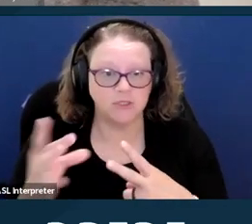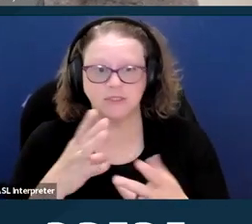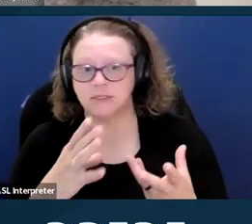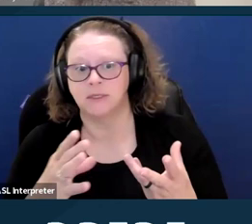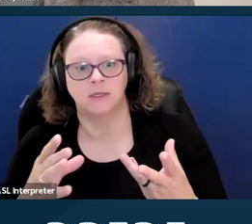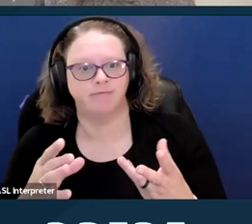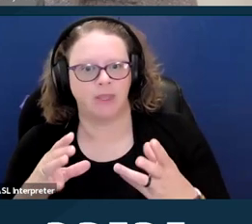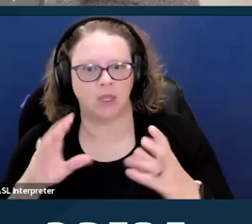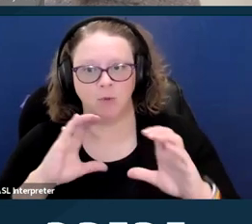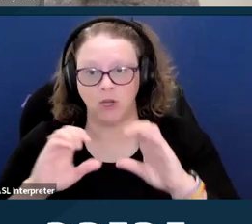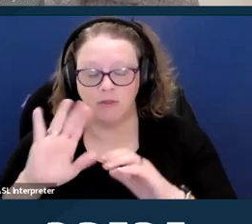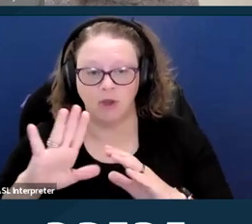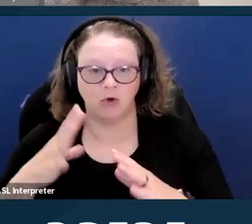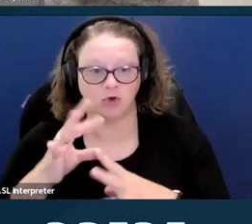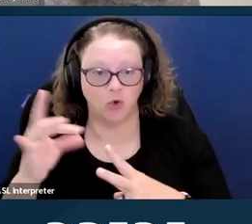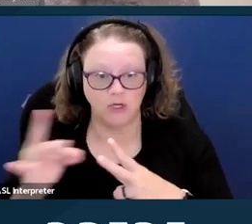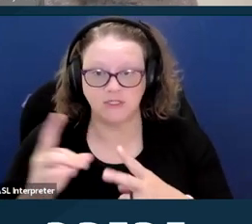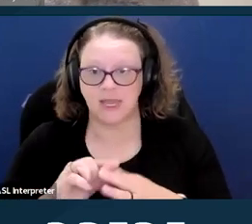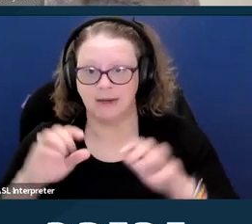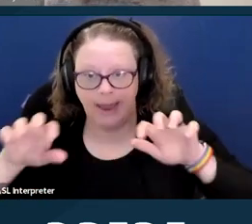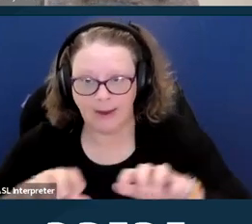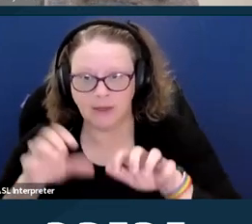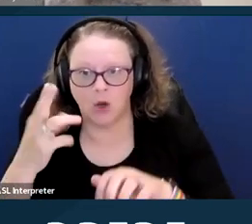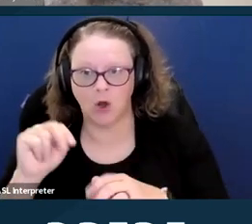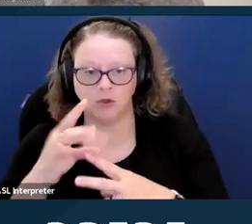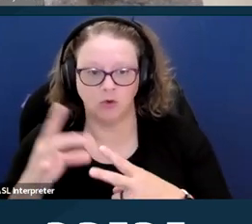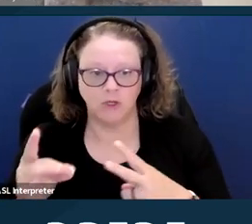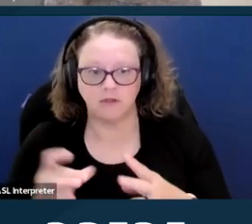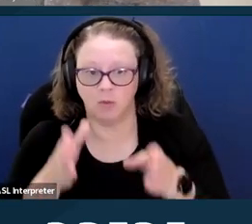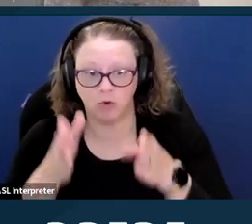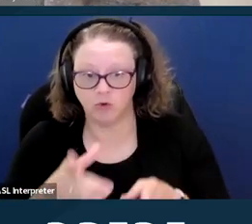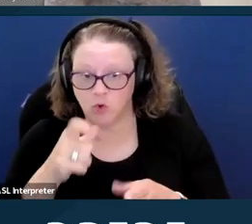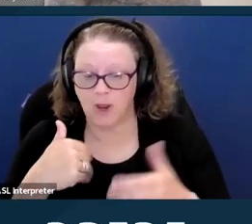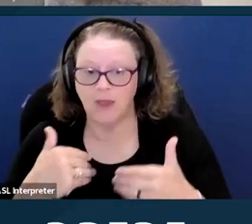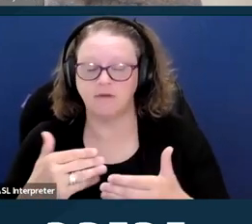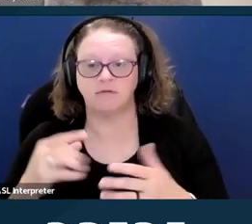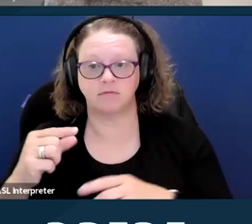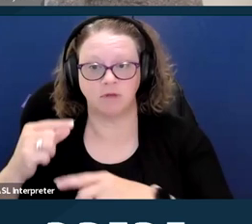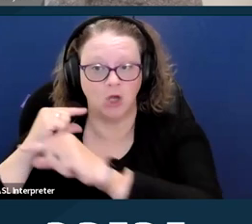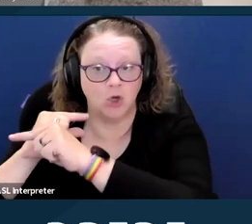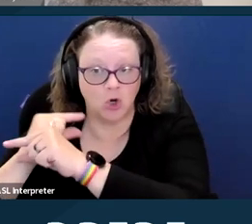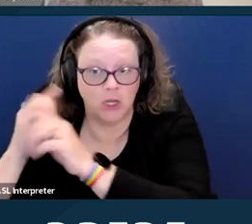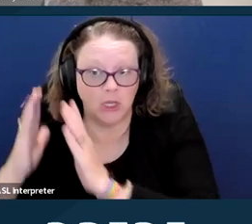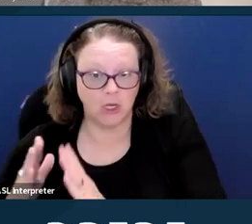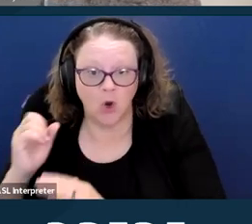who has a guardian or conservator in a different part of their life, for example, their finances may still be competent